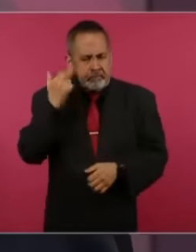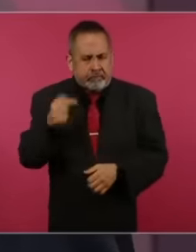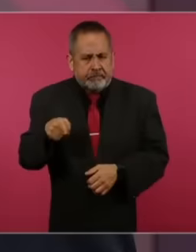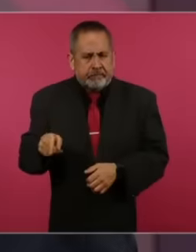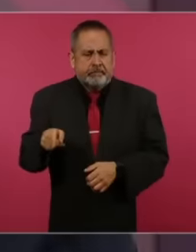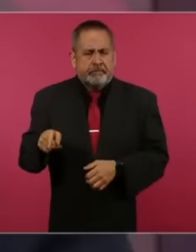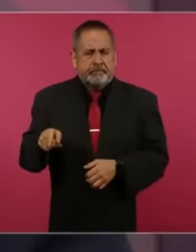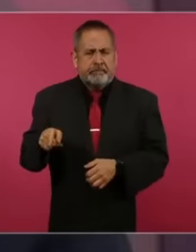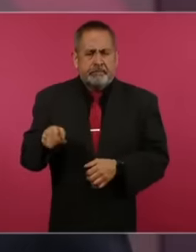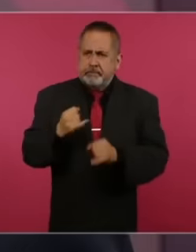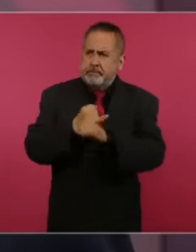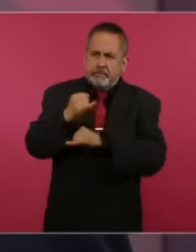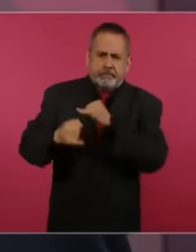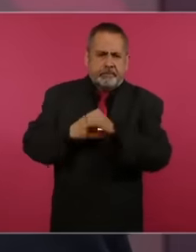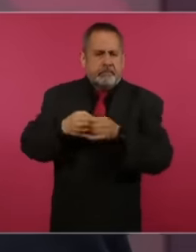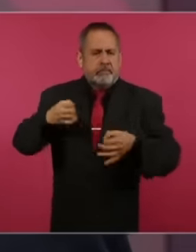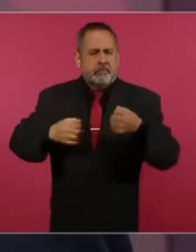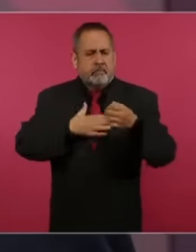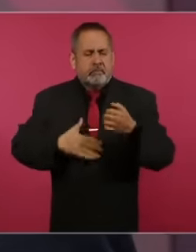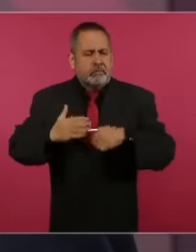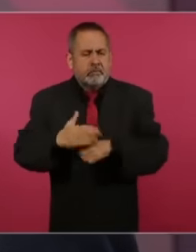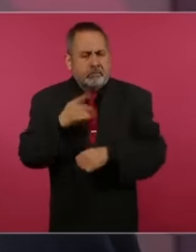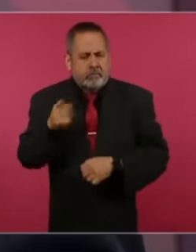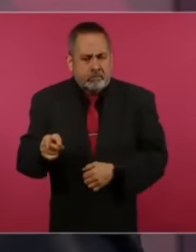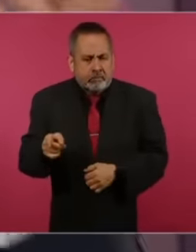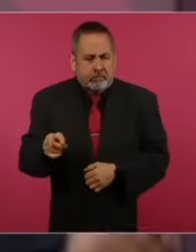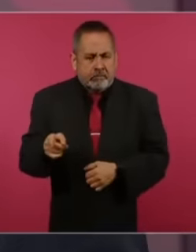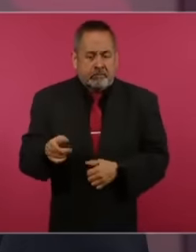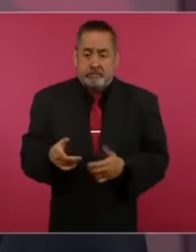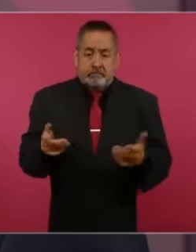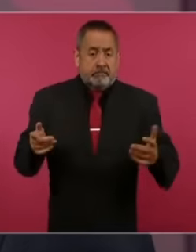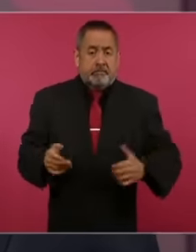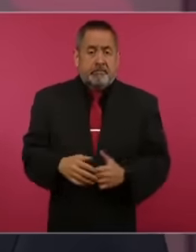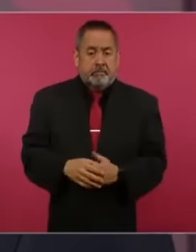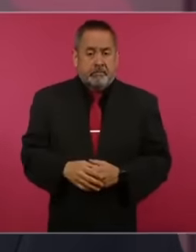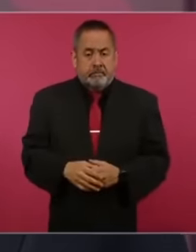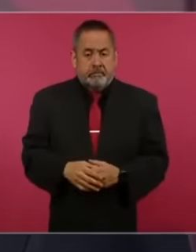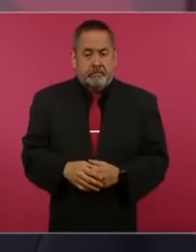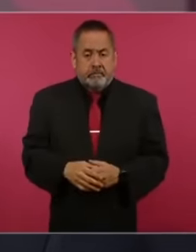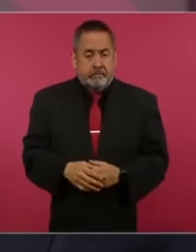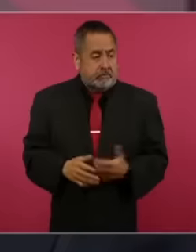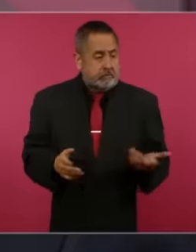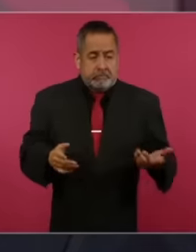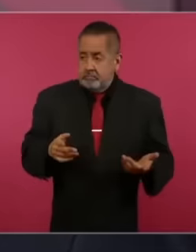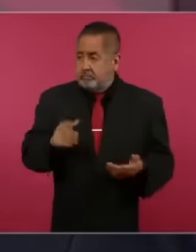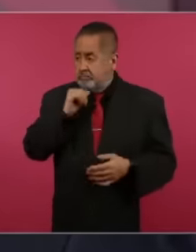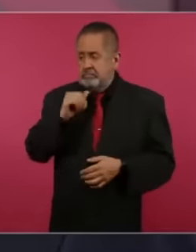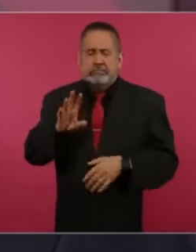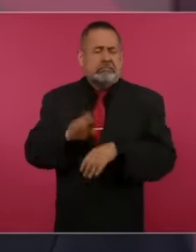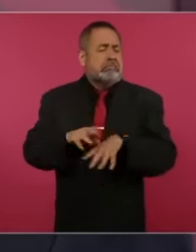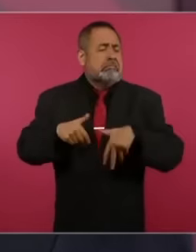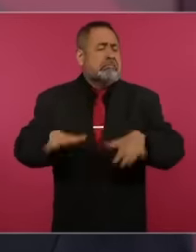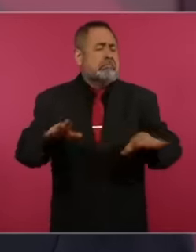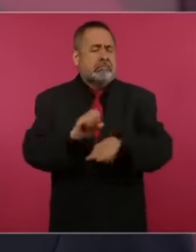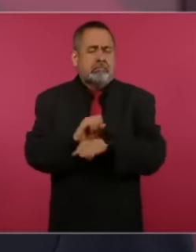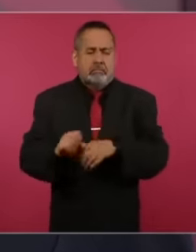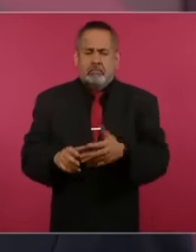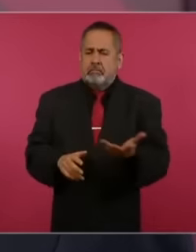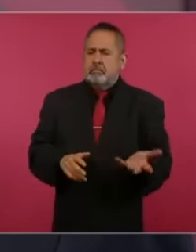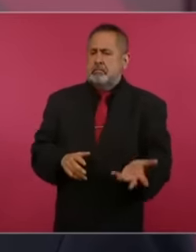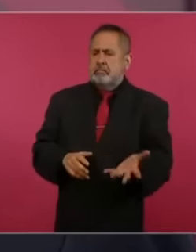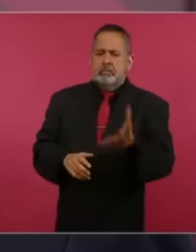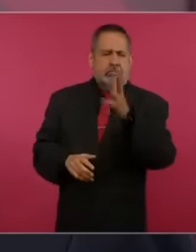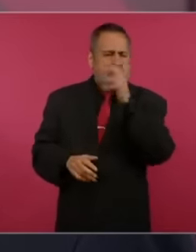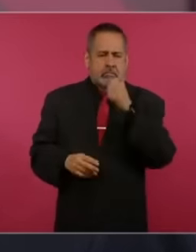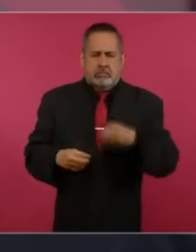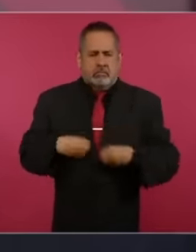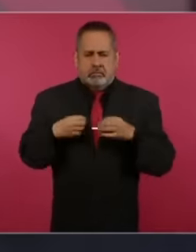International Justice because if not, then we could no longer live in a